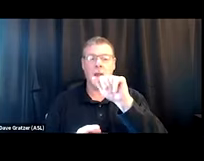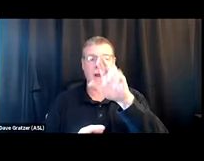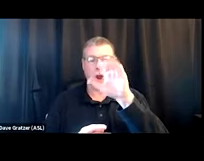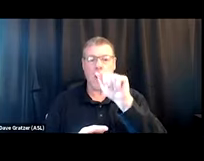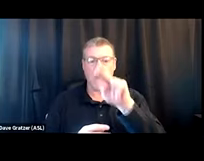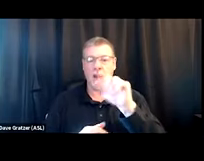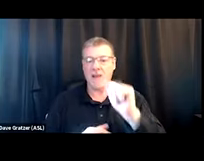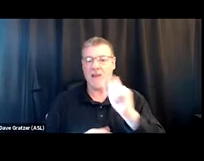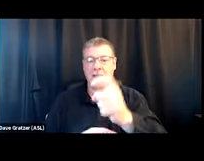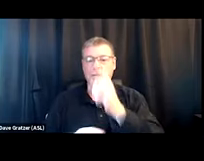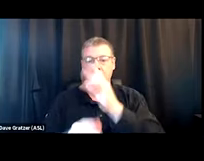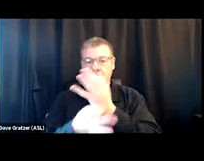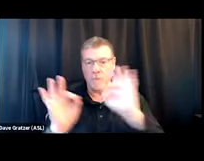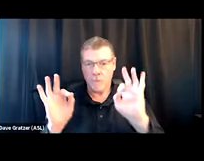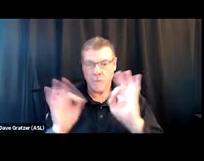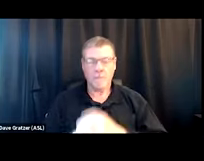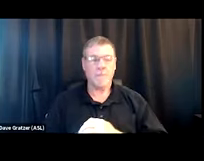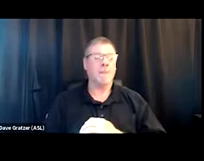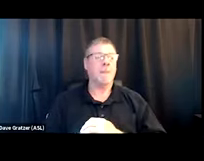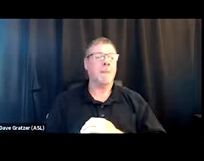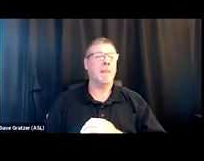through the state pharmacy. It's just one example.